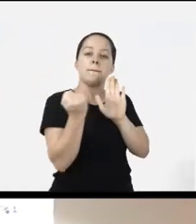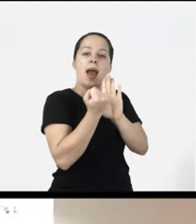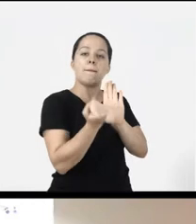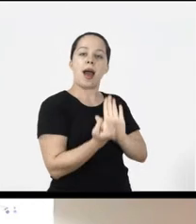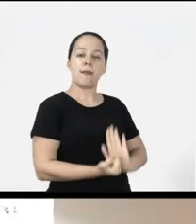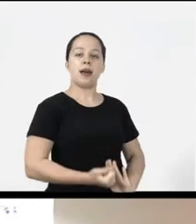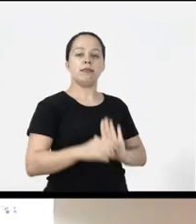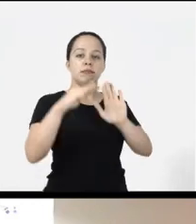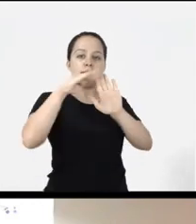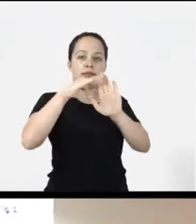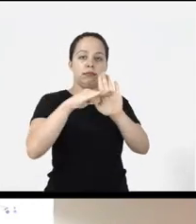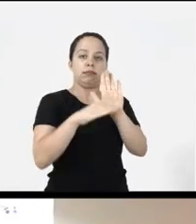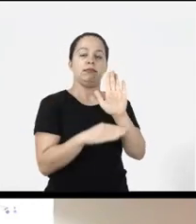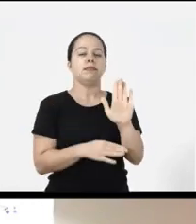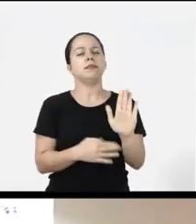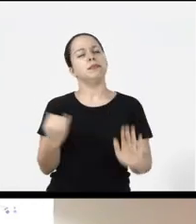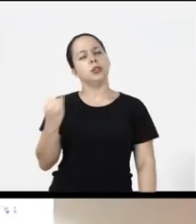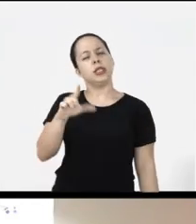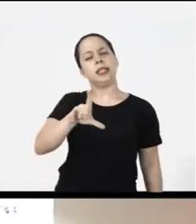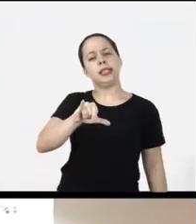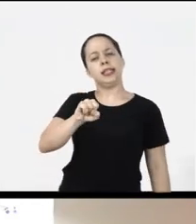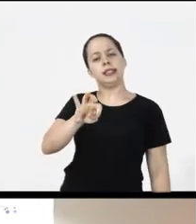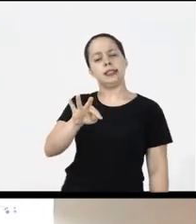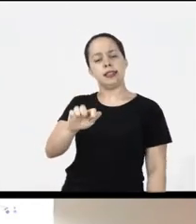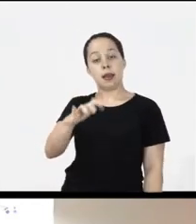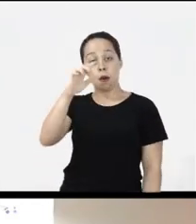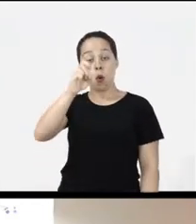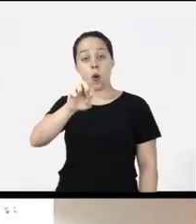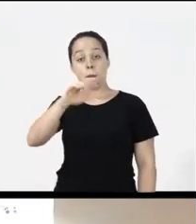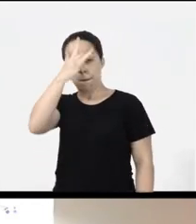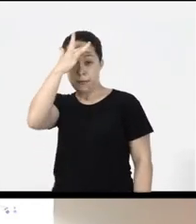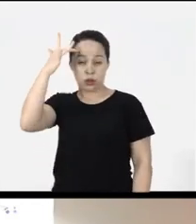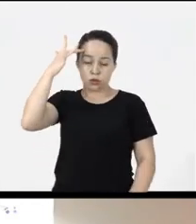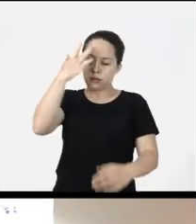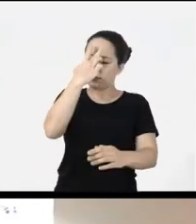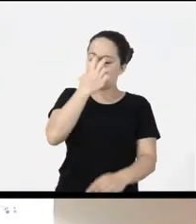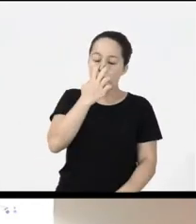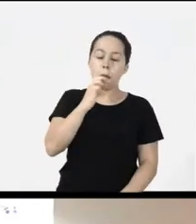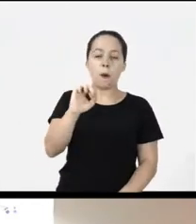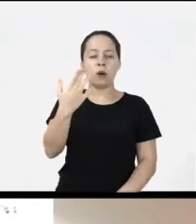important that list items are offered because users get that Or low vision